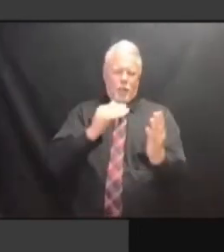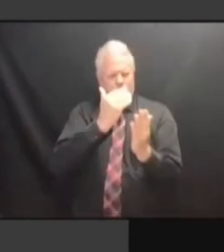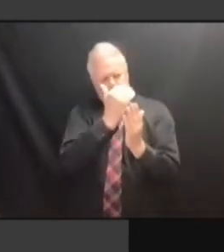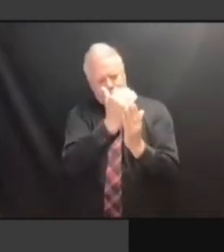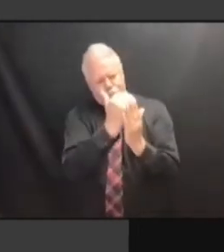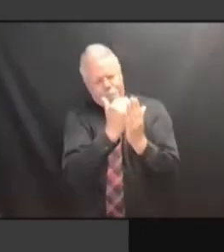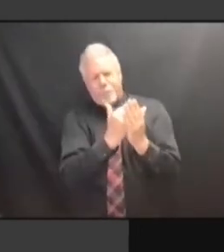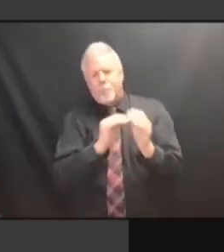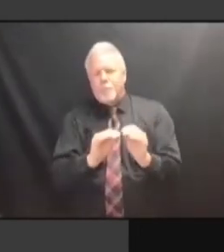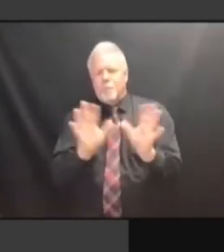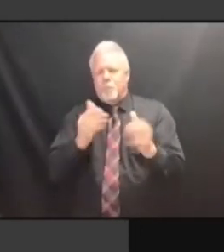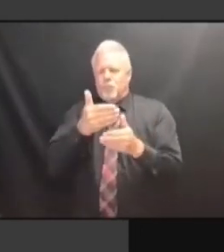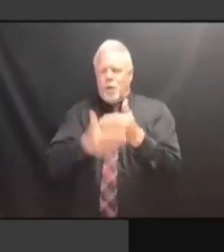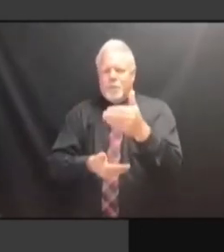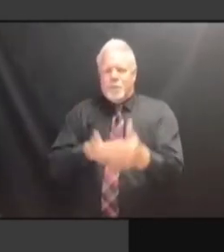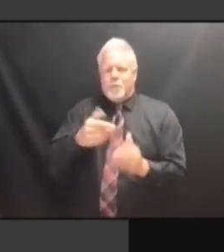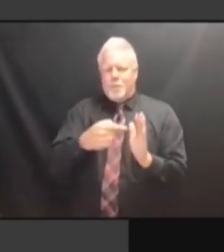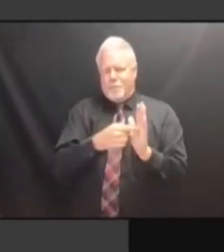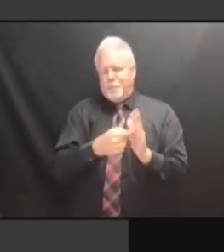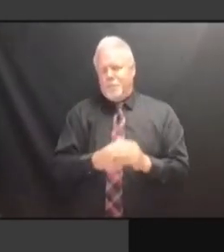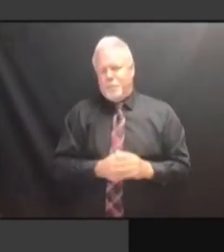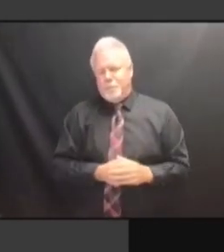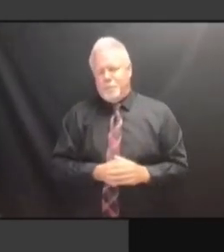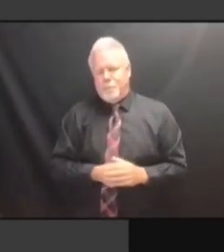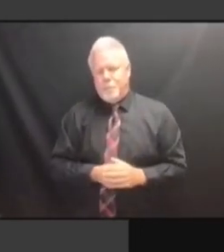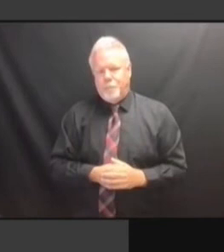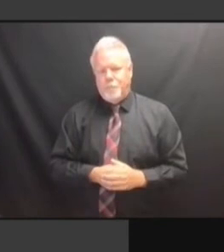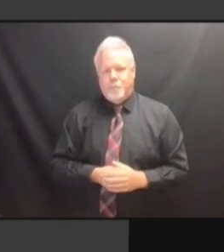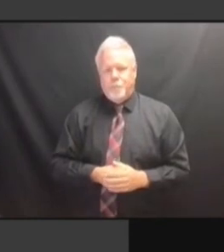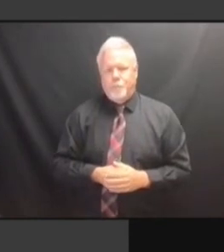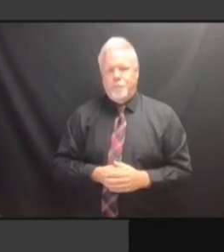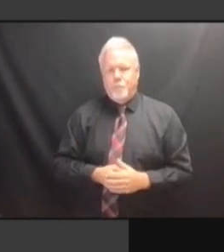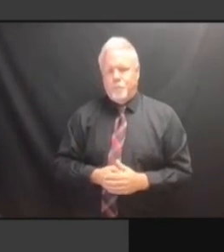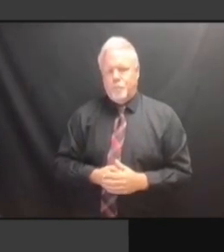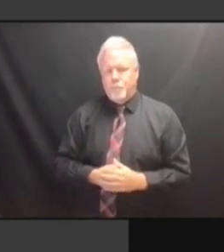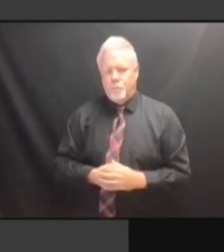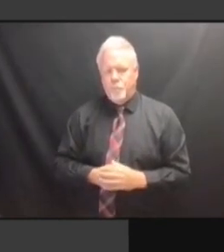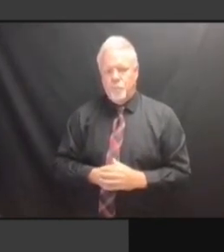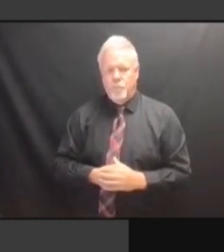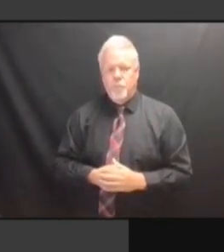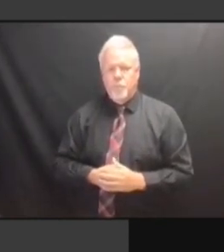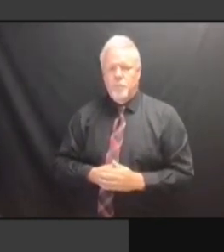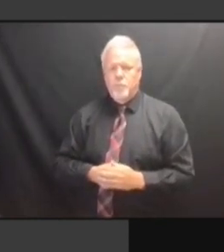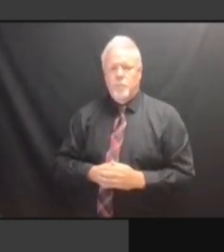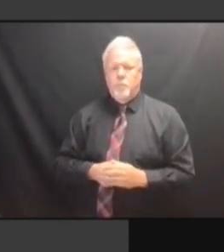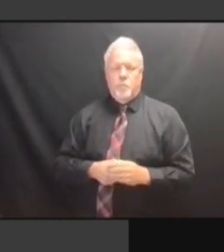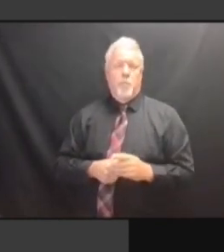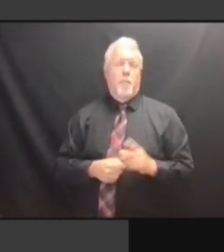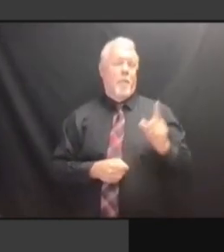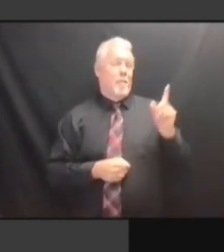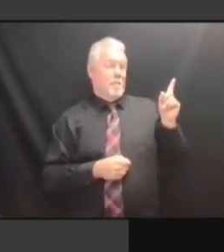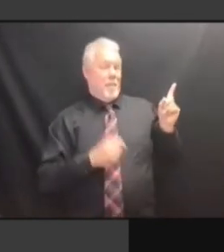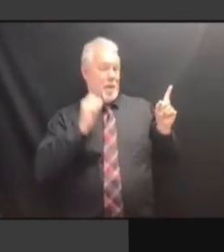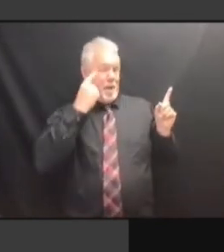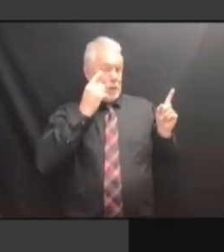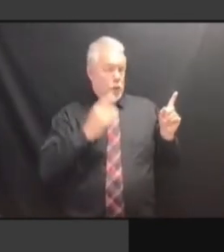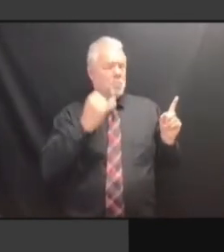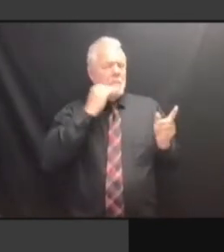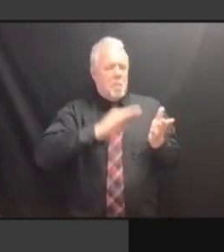SOMEONE WHO HAD RECEIVED ONE OF THESE SOMEONE WHO HAD RECEIVED ONE OF THESE VOTING SOMEONE WHO HAD RECEIVED ONE OF THESE VOTING PARDONS SOMEONE WHO HAD RECEIVED ONE OF THESE VOTING PARDONS WENT SOMEONE WHO HAD RECEIVED ONE OF THESE VOTING PARDONS WENT BACK THESE VOTING PARDONS WENT BACK THESE VOTING PARDONS WENT BACK INTO THESE VOTING PARDONS WENT BACK INTO CUSTODY, THESE VOTING PARDONS WENT BACK INTO CUSTODY, THE THESE VOTING PARDONS WENT BACK INTO CUSTODY, THE GOVERNOR THESE VOTING PARDONS WENT BACK INTO CUSTODY, THE GOVERNOR SENT INTO CUSTODY, THE GOVERNOR SENT INTO CUSTODY, THE GOVERNOR SENT US INTO CUSTODY, THE GOVERNOR SENT US A INTO CUSTODY, THE GOVERNOR SENT US A LIST INTO CUSTODY, THE GOVERNOR SENT US A LIST OF INTO CUSTODY, THE GOVERNOR SENT US A LIST OF REVOCATIONS, INTO CUSTODY, THE GOVERNOR SENT US A LIST OF REVOCATIONS, PARDON US A LIST OF REVOCATIONS, PARDON US A LIST OF REVOCATIONS, PARDON REVOCATIONS. REVOCATIONS. REVOCATIONS. IT'S REVOCATIONS. IT'S A REVOCATIONS. IT'S A VERY REVOCATIONS. IT'S A VERY SIMILAR